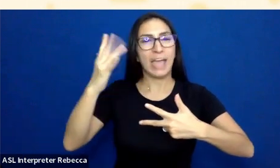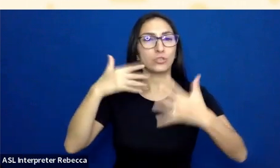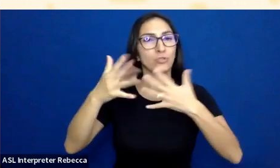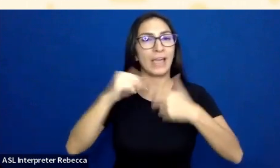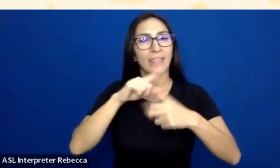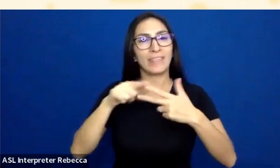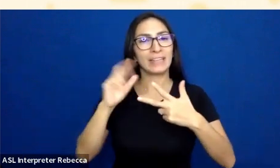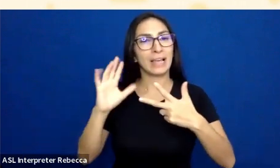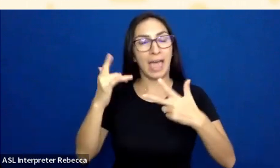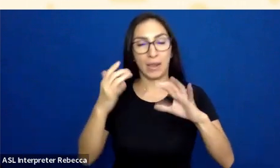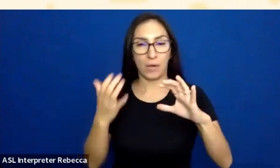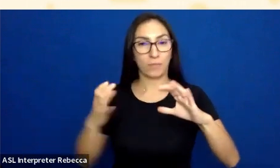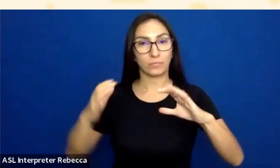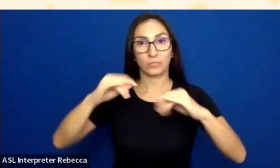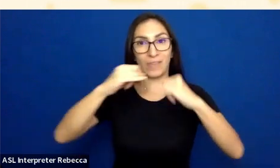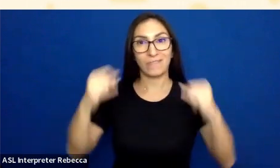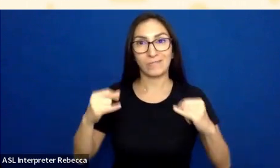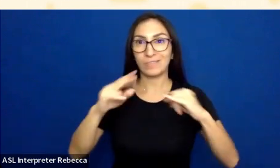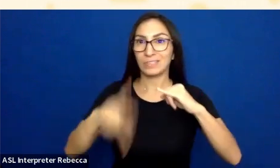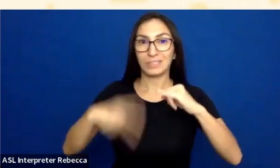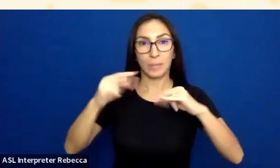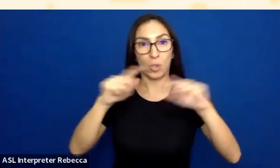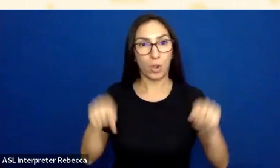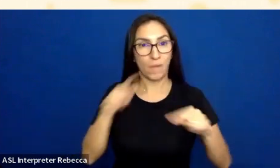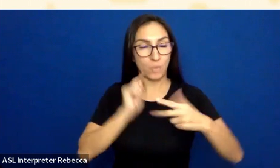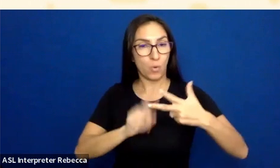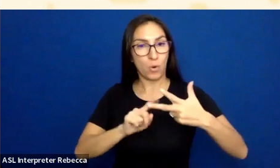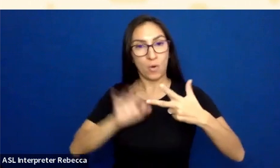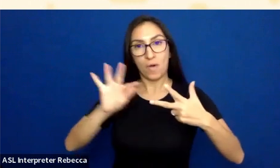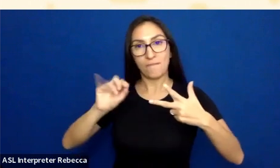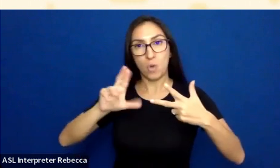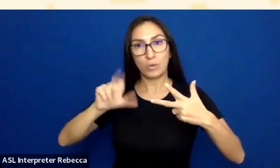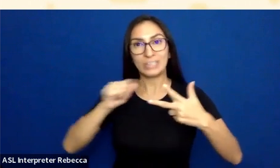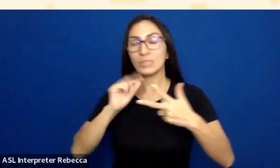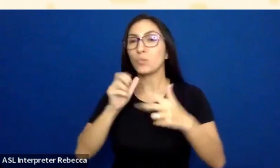It actually passes all of the requirements in WCAG at levels A